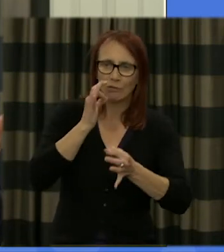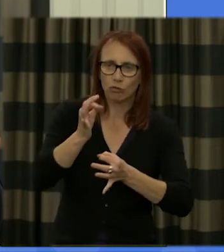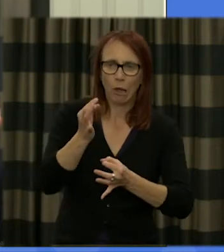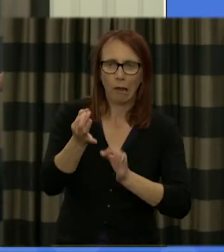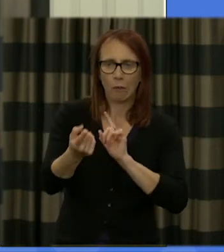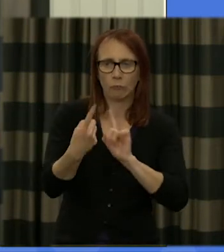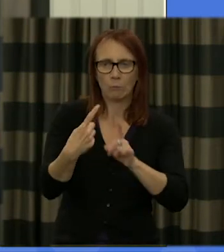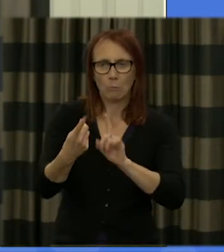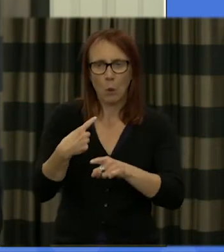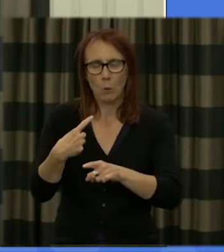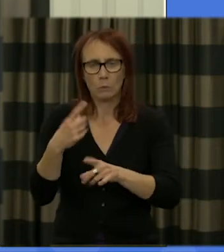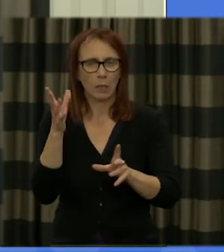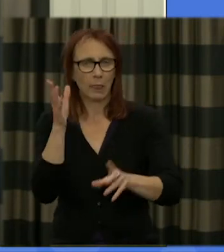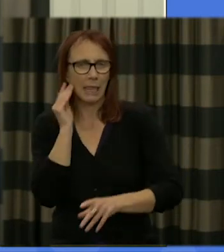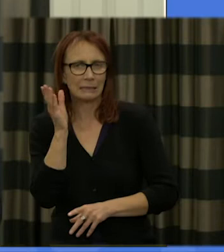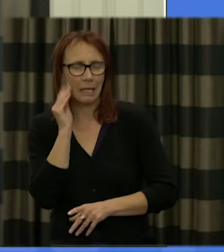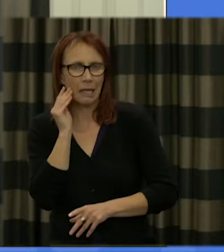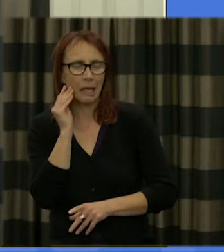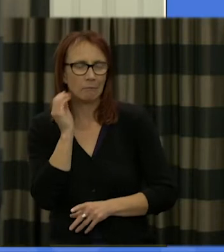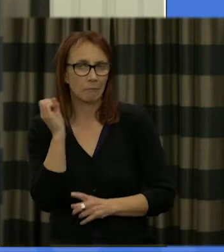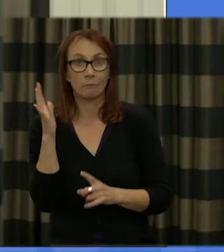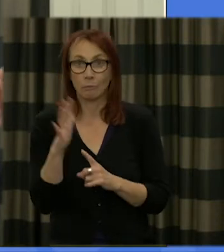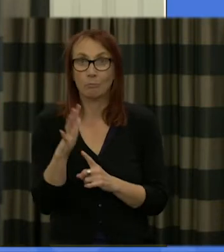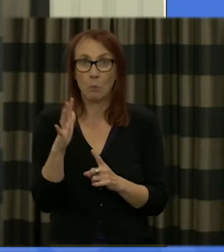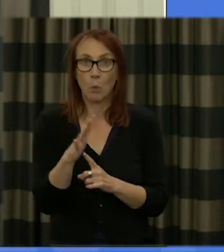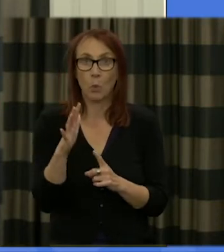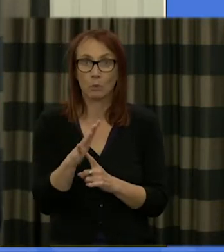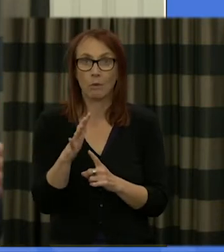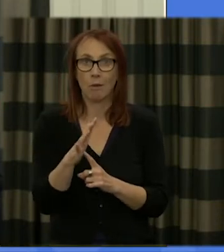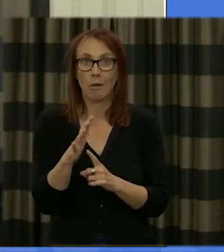of view all the essential aspects and attributes of the work that you were